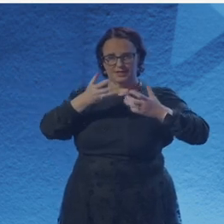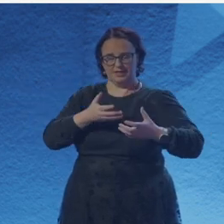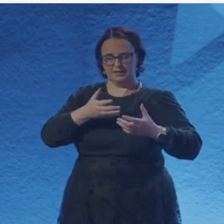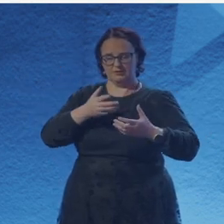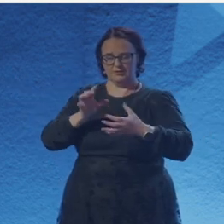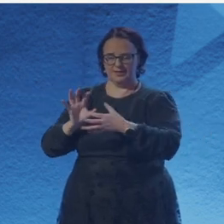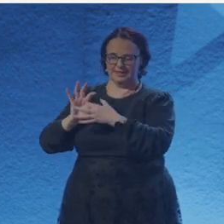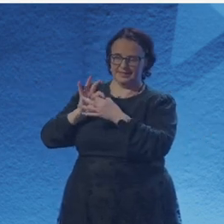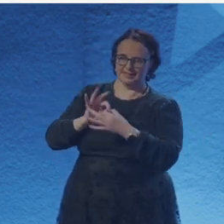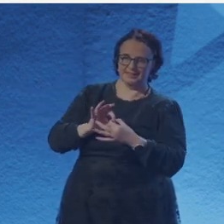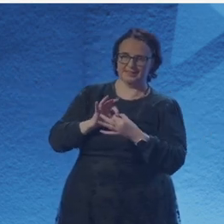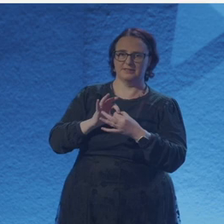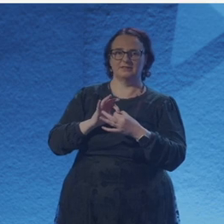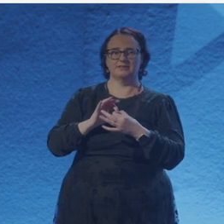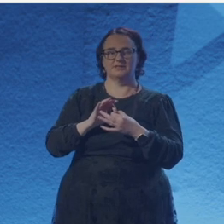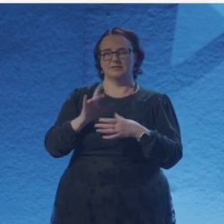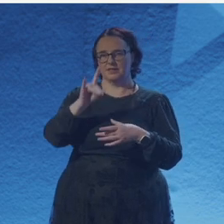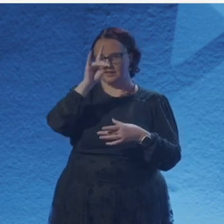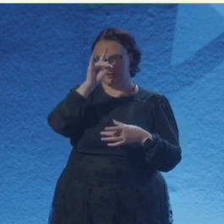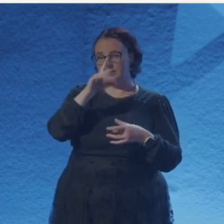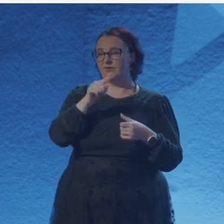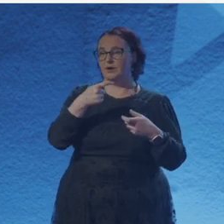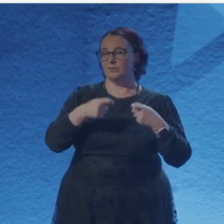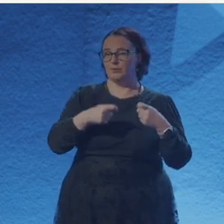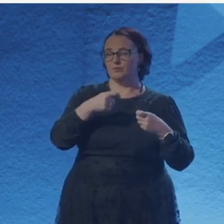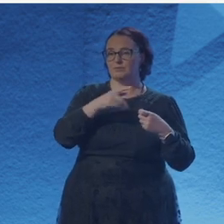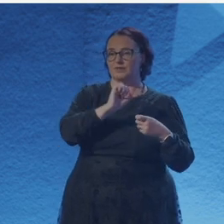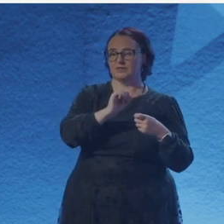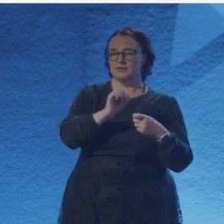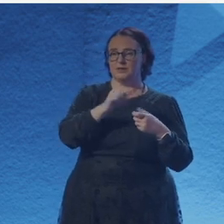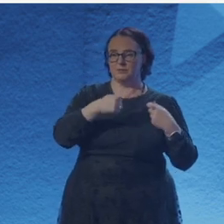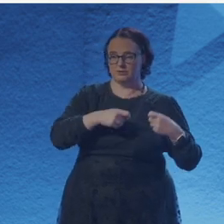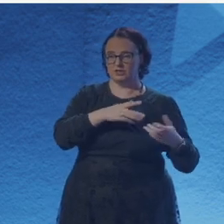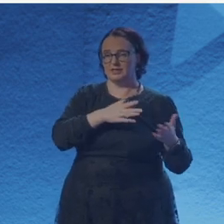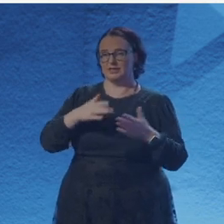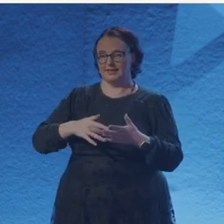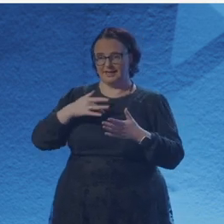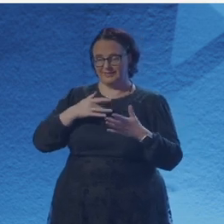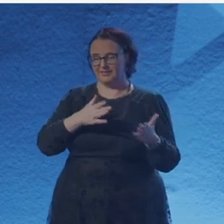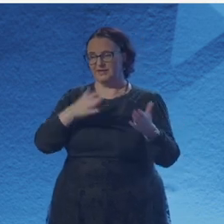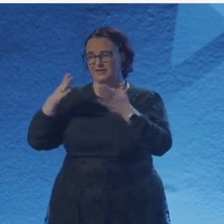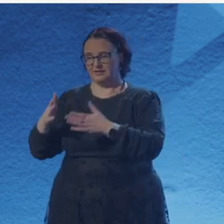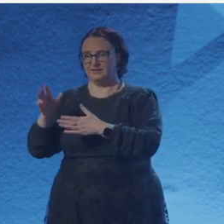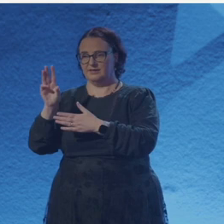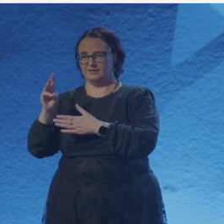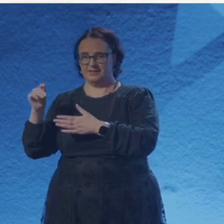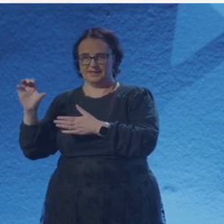I kind of had a bit of imposter syndrome going, Oh God, but I'm going be on a panel with a bunch of actual physicists, and I just occasionally incorporate that into my poetry.